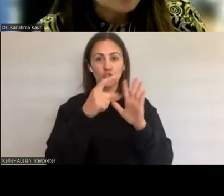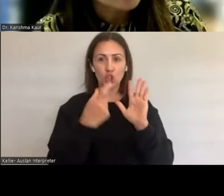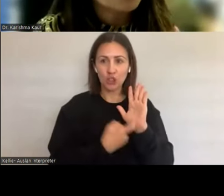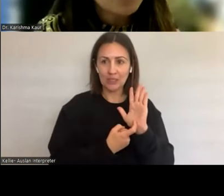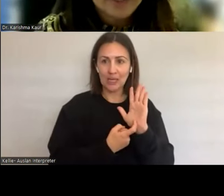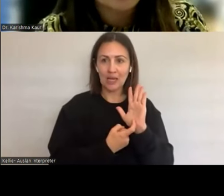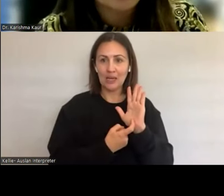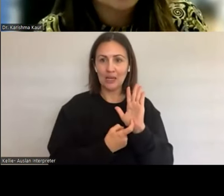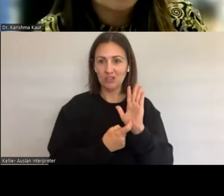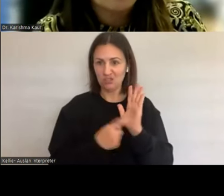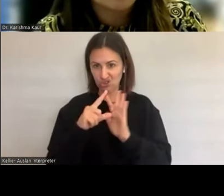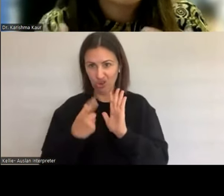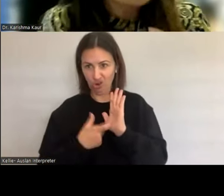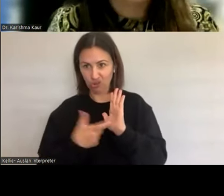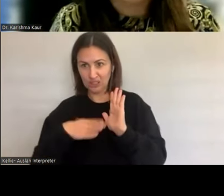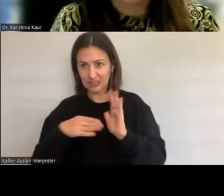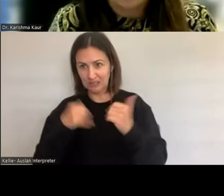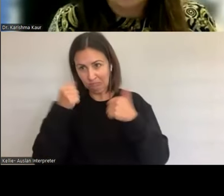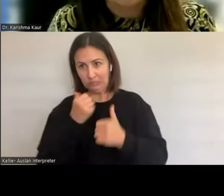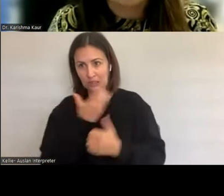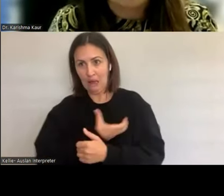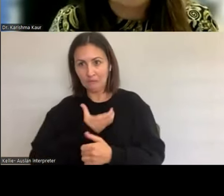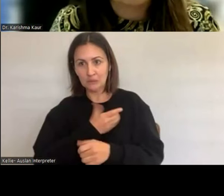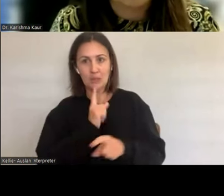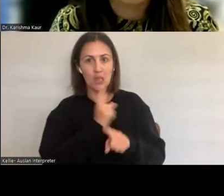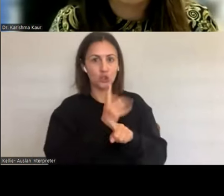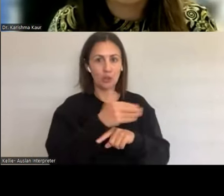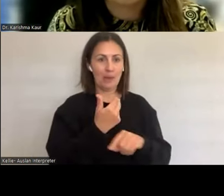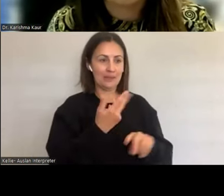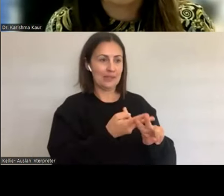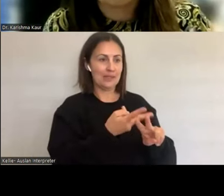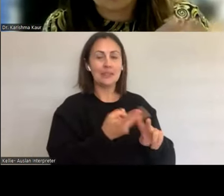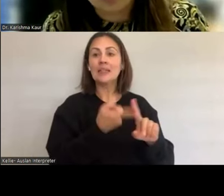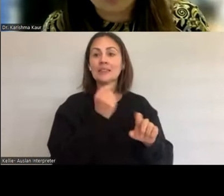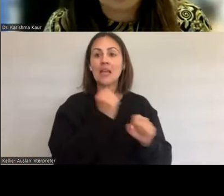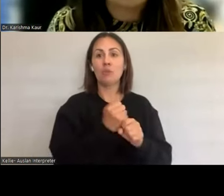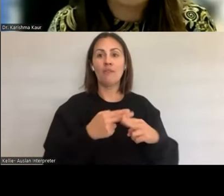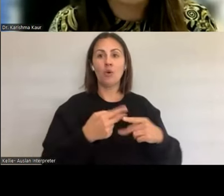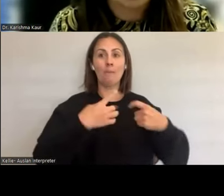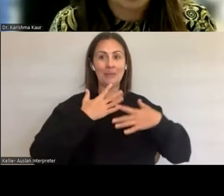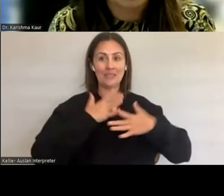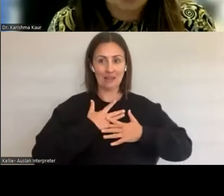So we, when we get training, then I'm trying through the Royal College of Physician,